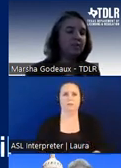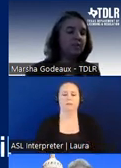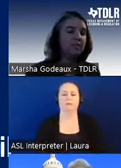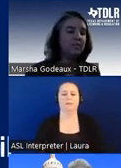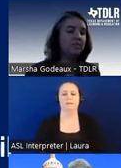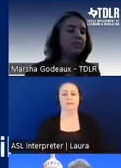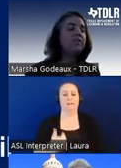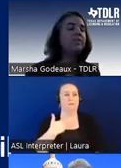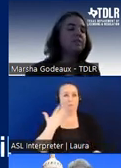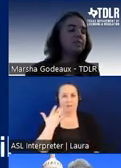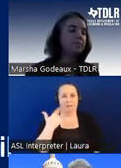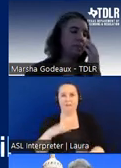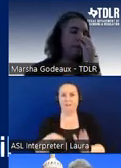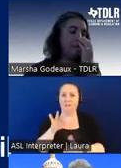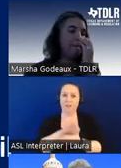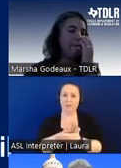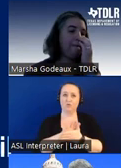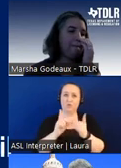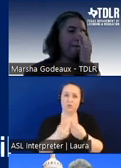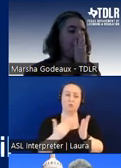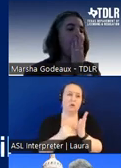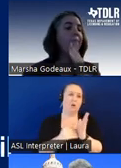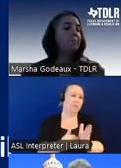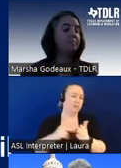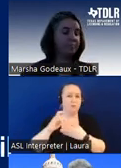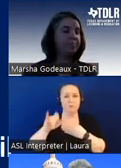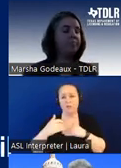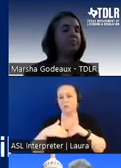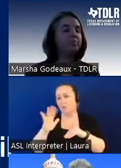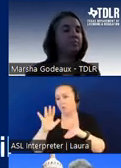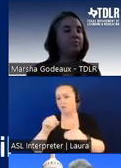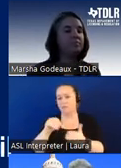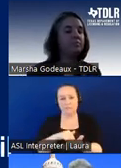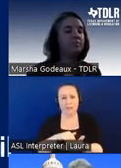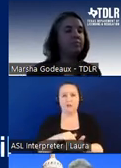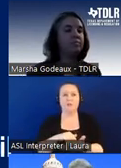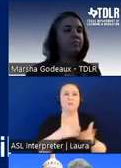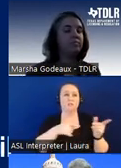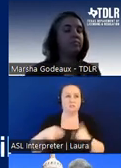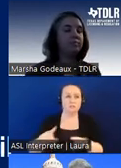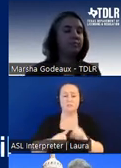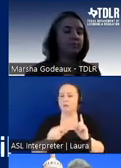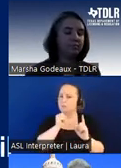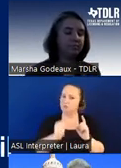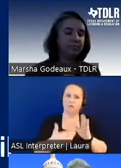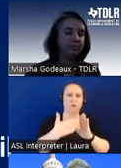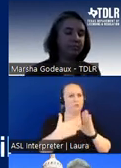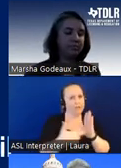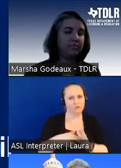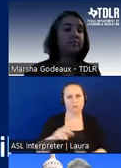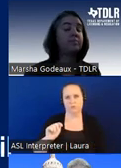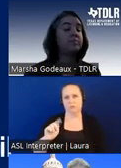districts often have projects 50 000 or so taking place but do not register with tdor this is